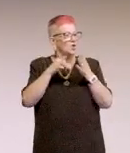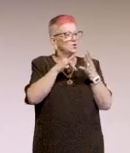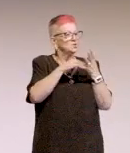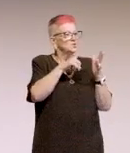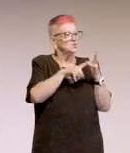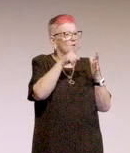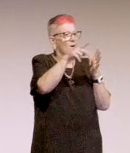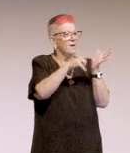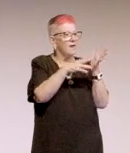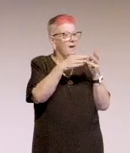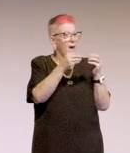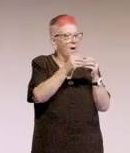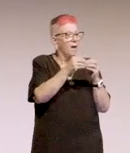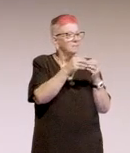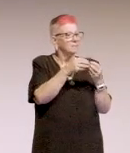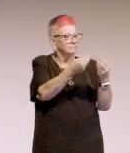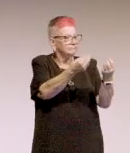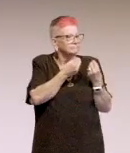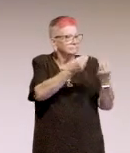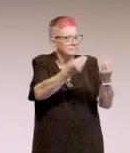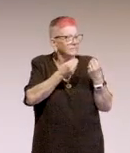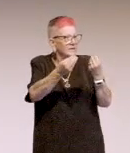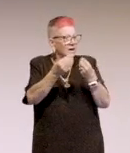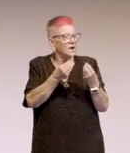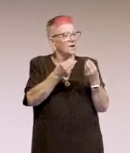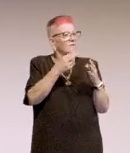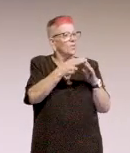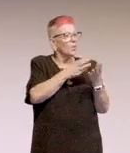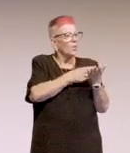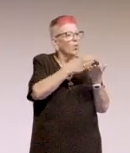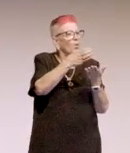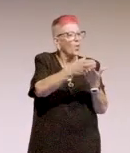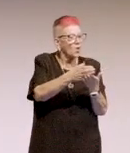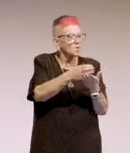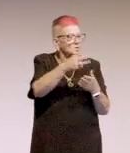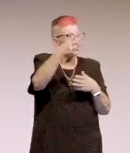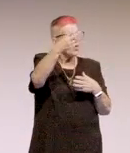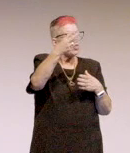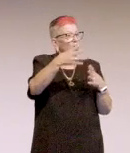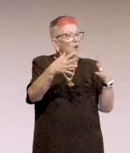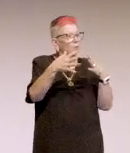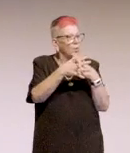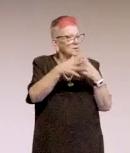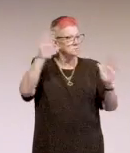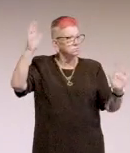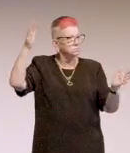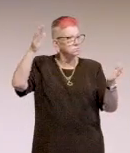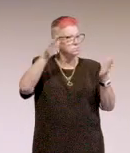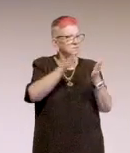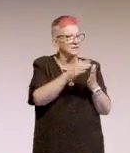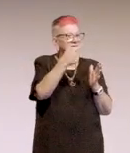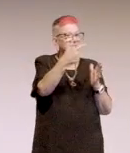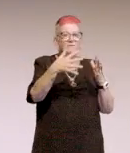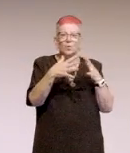and it was a 13-week course condensed into seven weeks